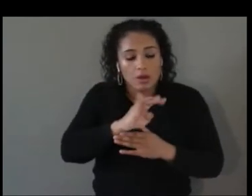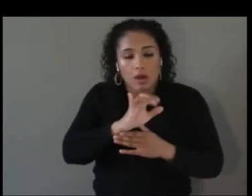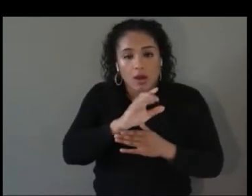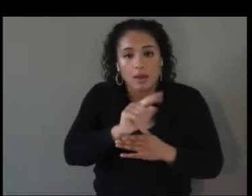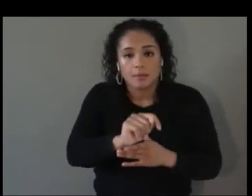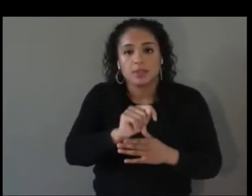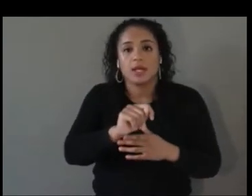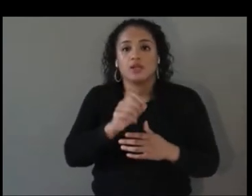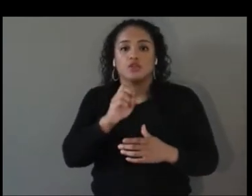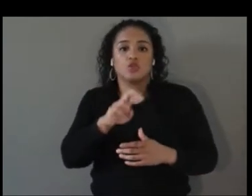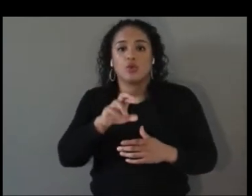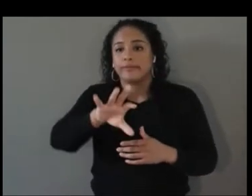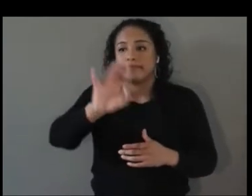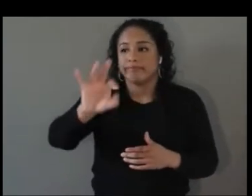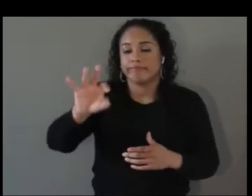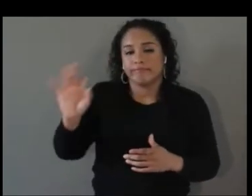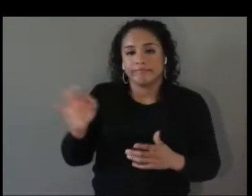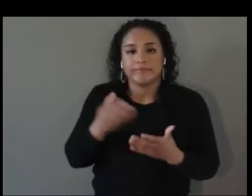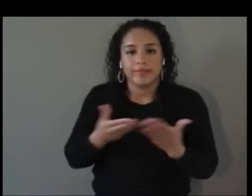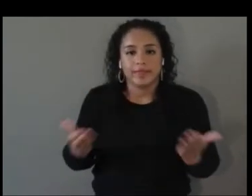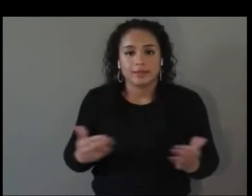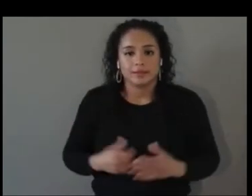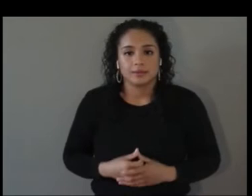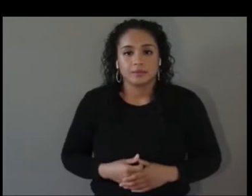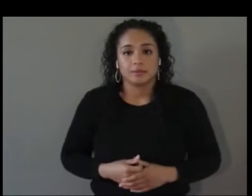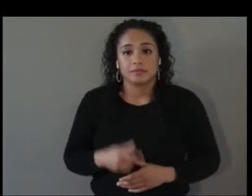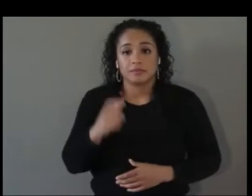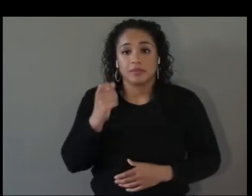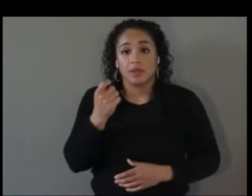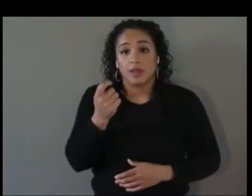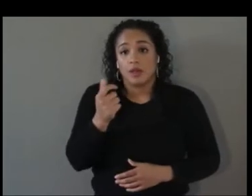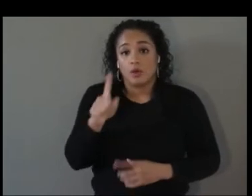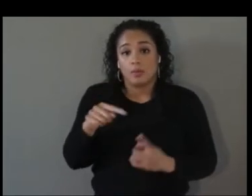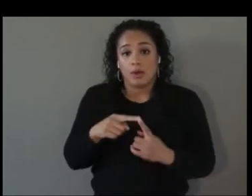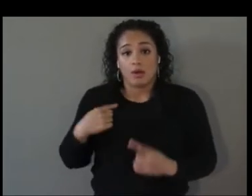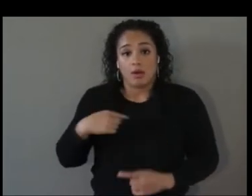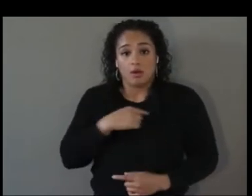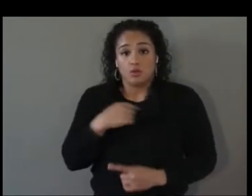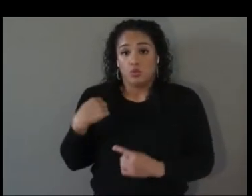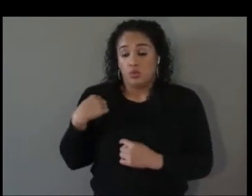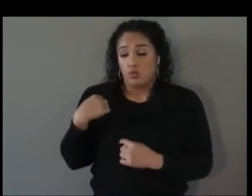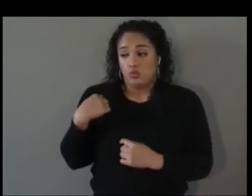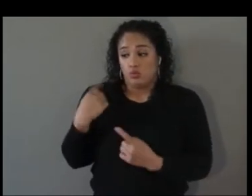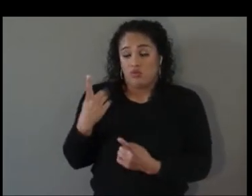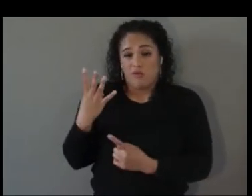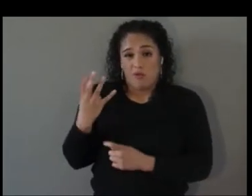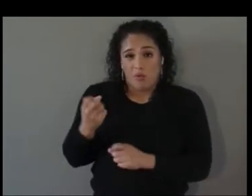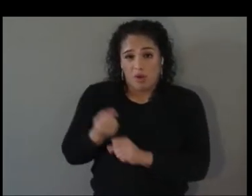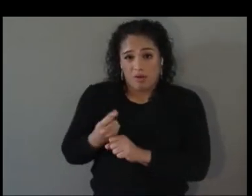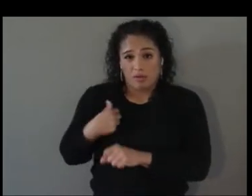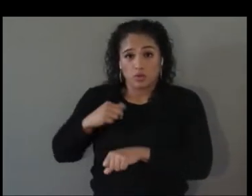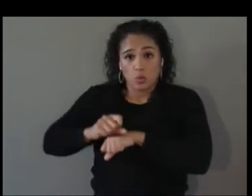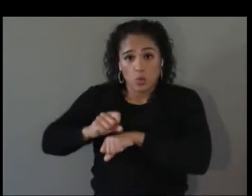we've been working on this for about four years now, and along the way, we realized that there